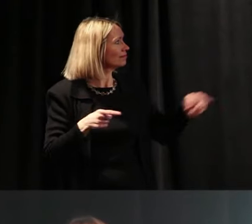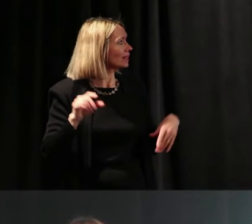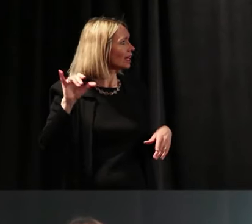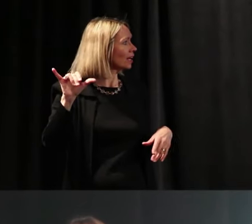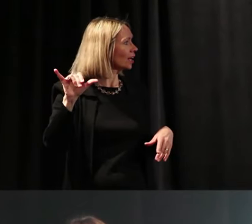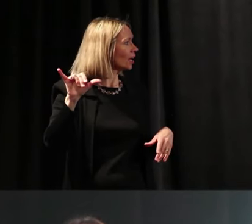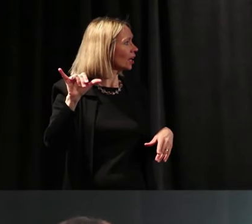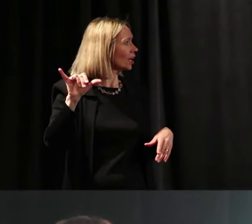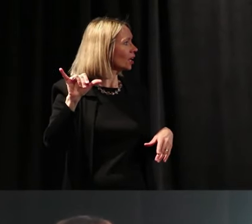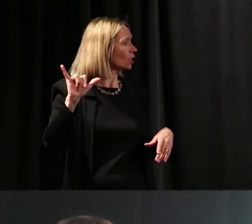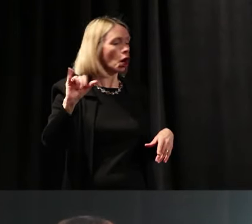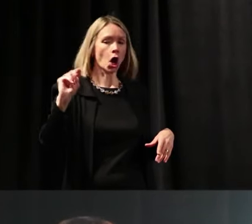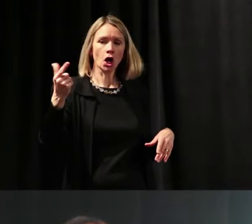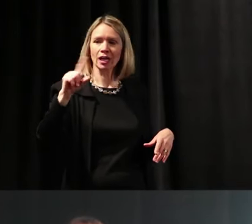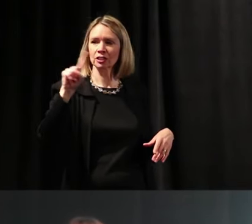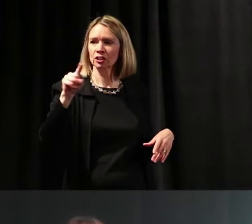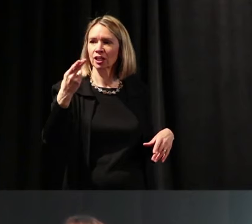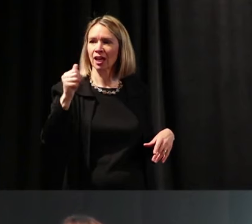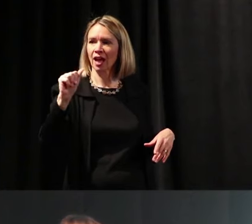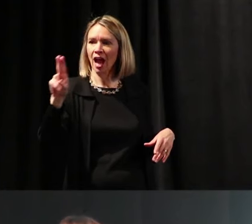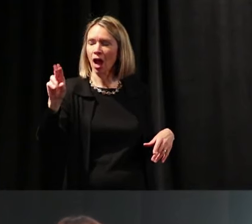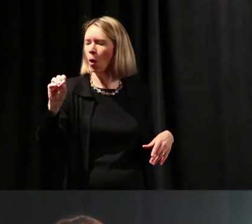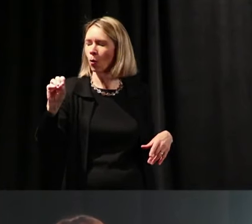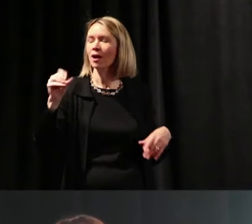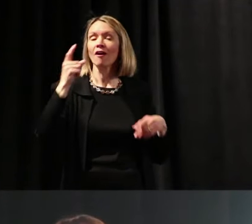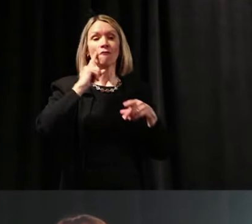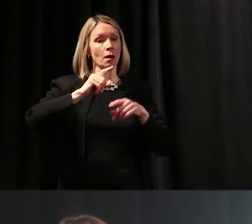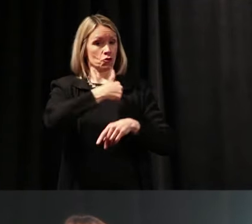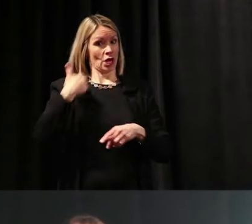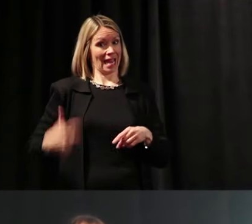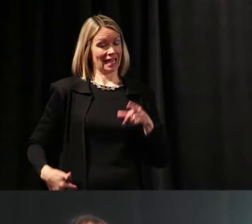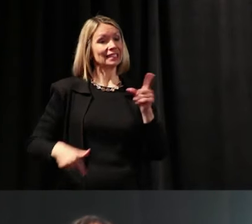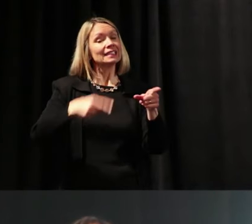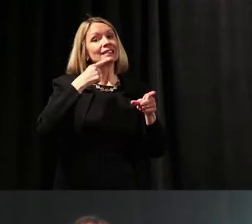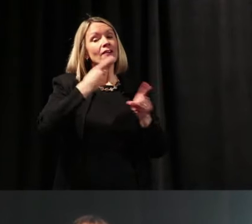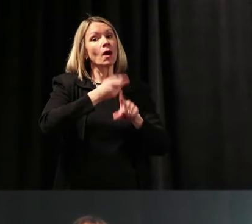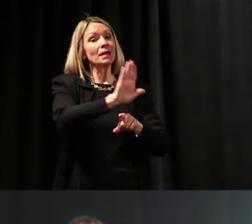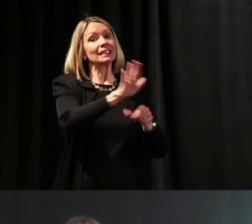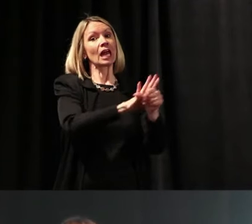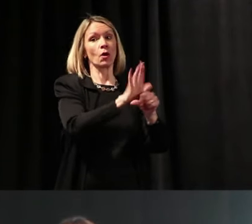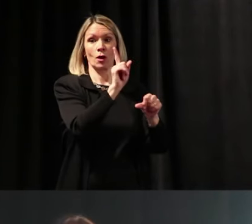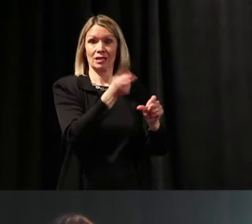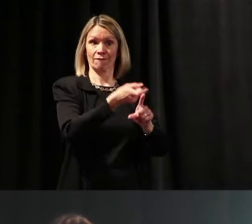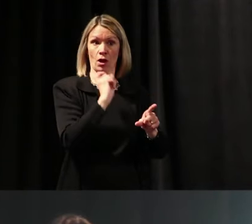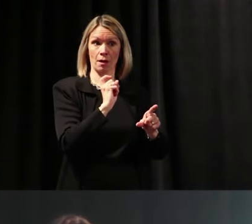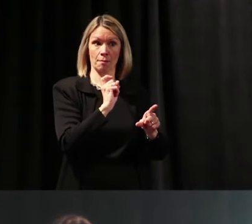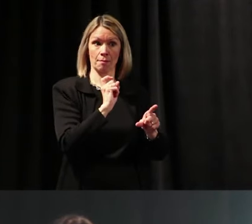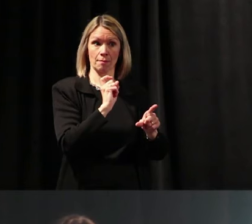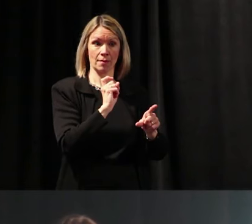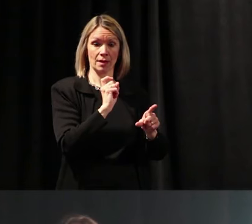He's from China, he said that where he's from, if you can't drive the water buffalo,